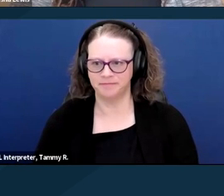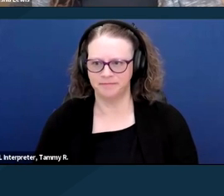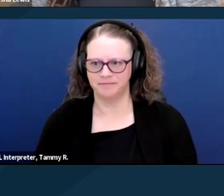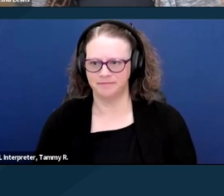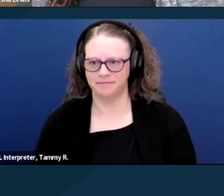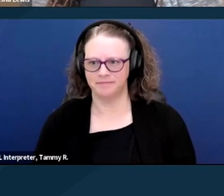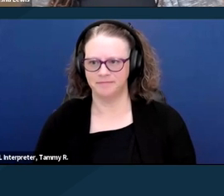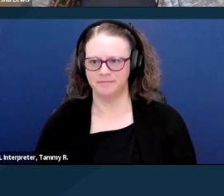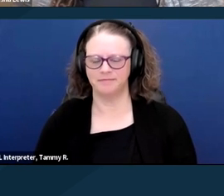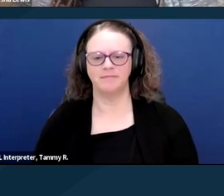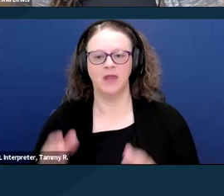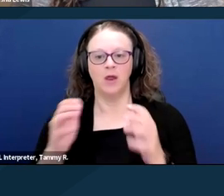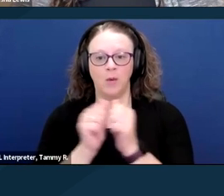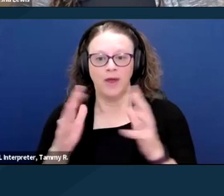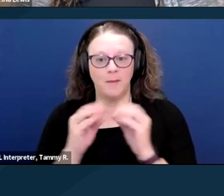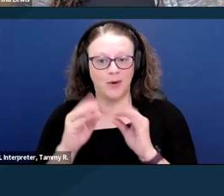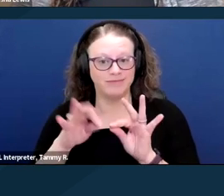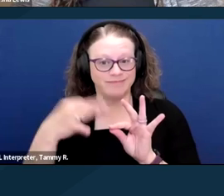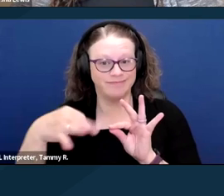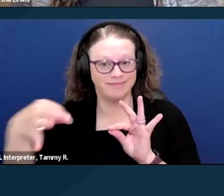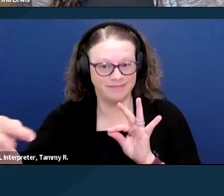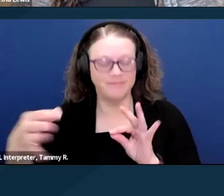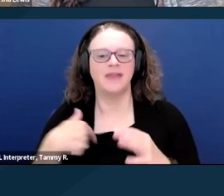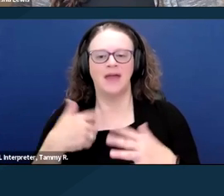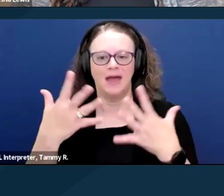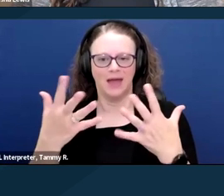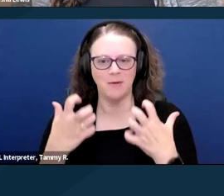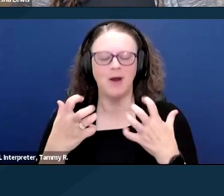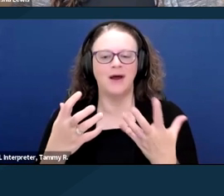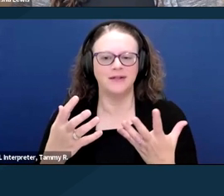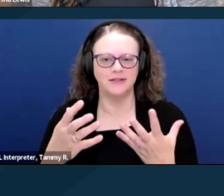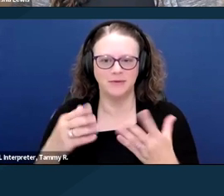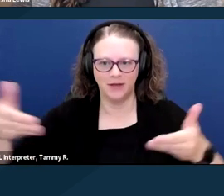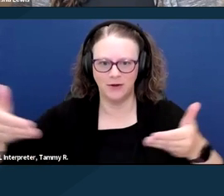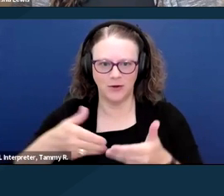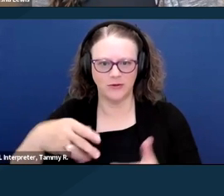So, without further ado, I'd like to introduce Patrice Jetter, our first speaker.